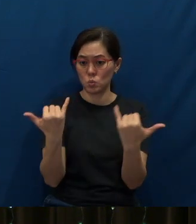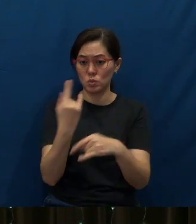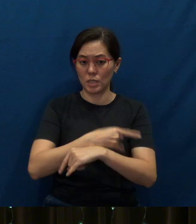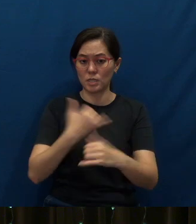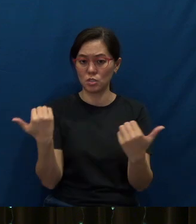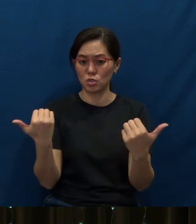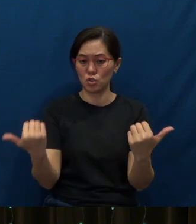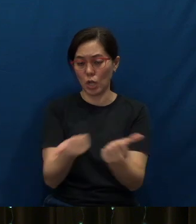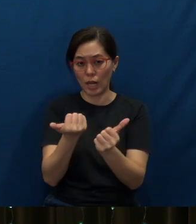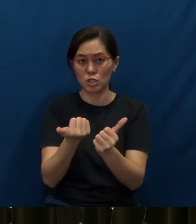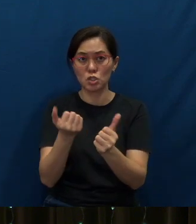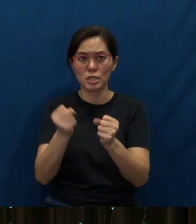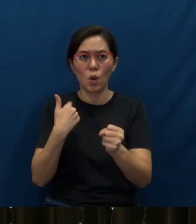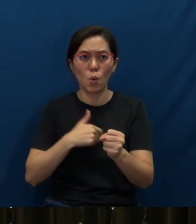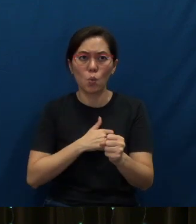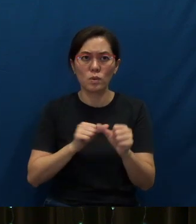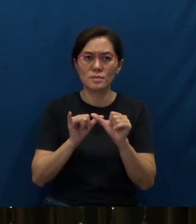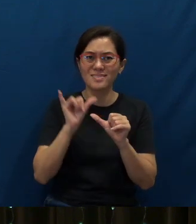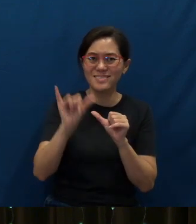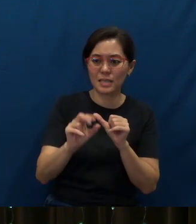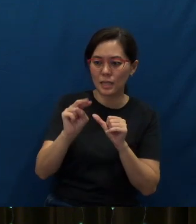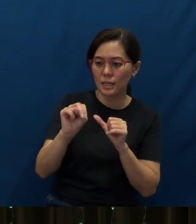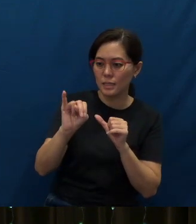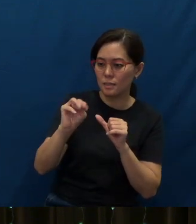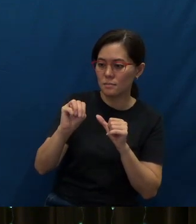Can we remain nimble to adjust our mission strategies